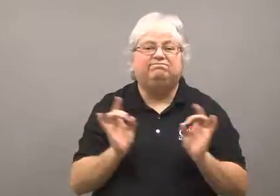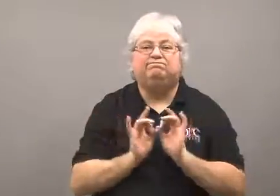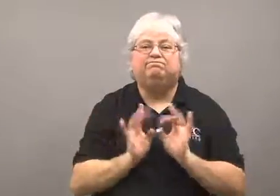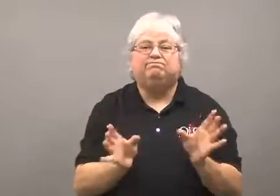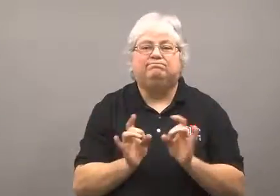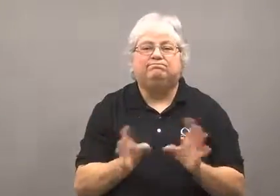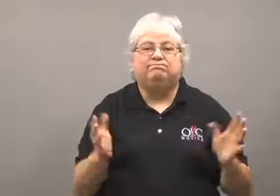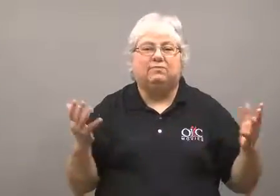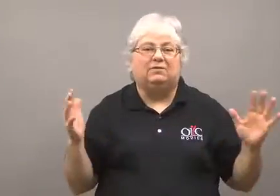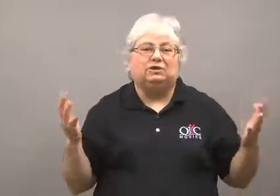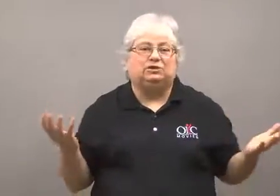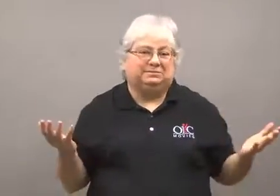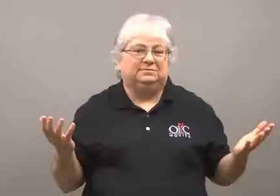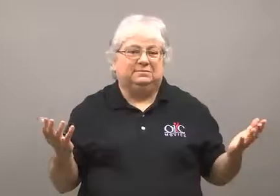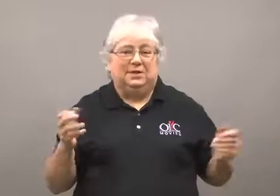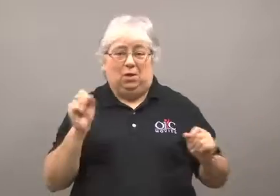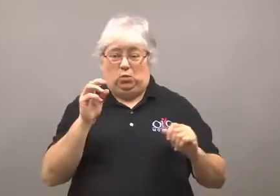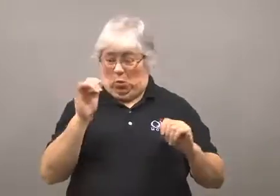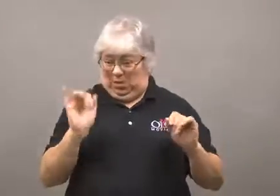So there was no way to stop it.